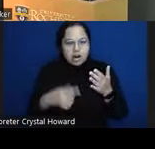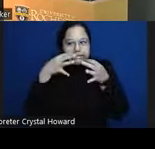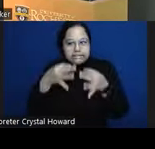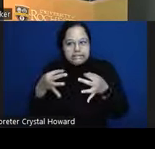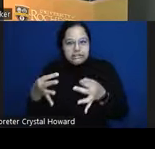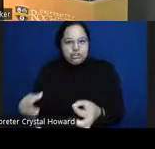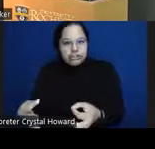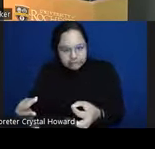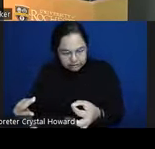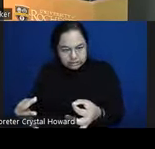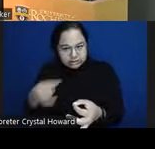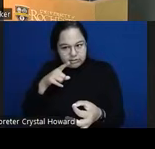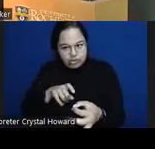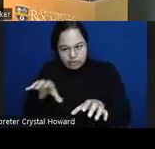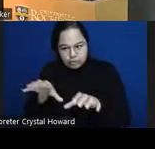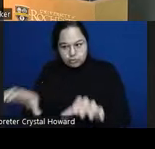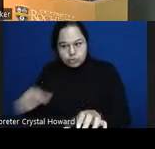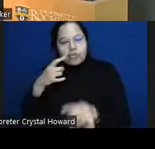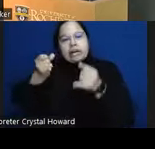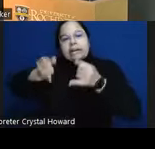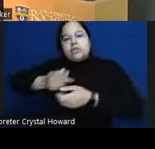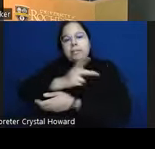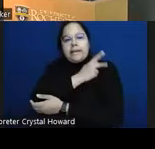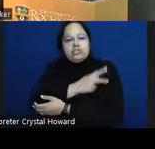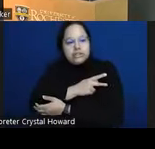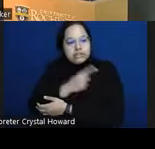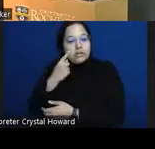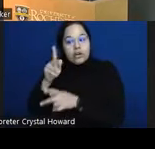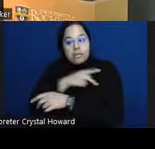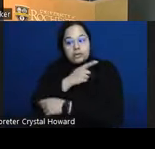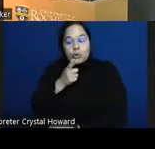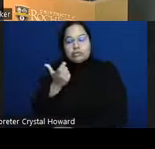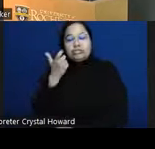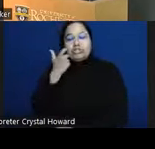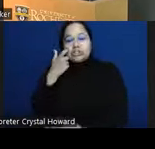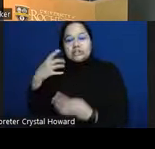probability that a patient who just screened positive will actually attempt suicide this